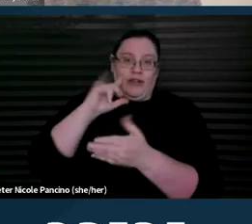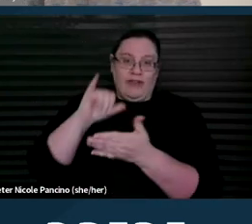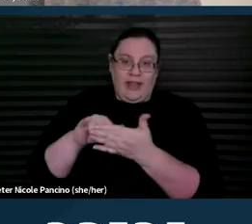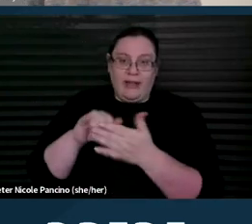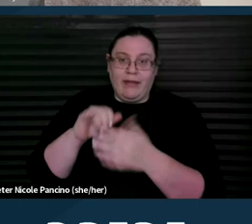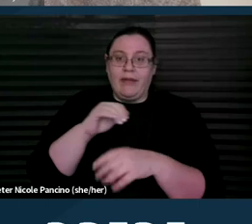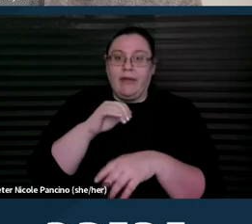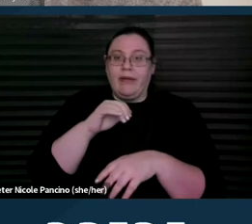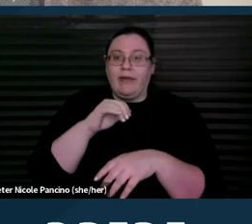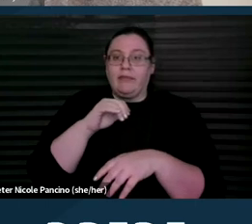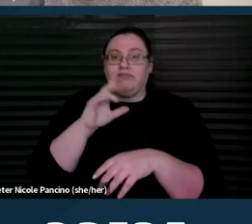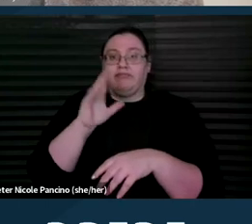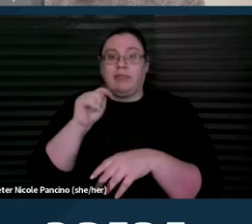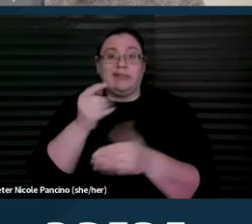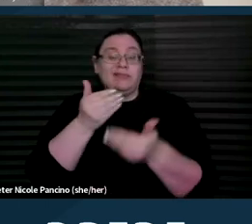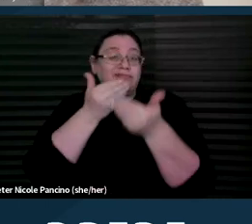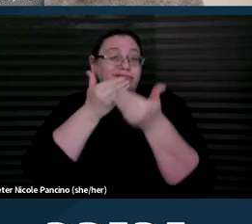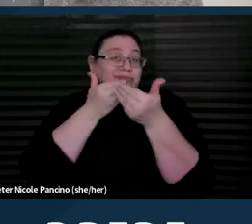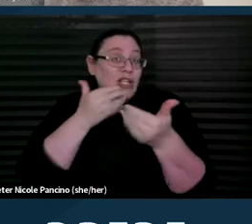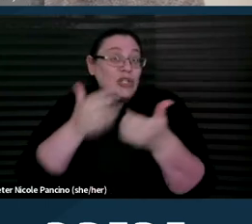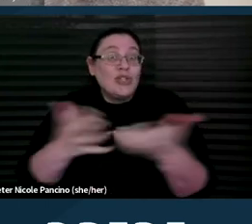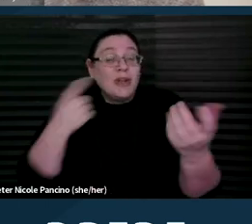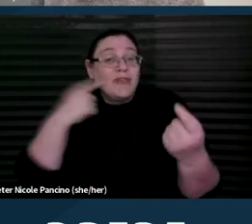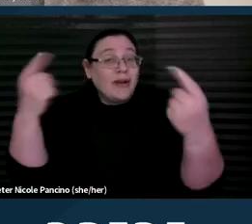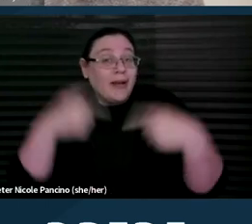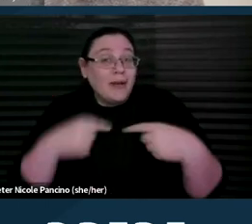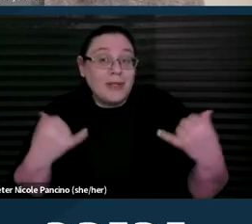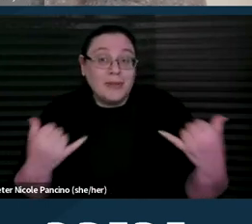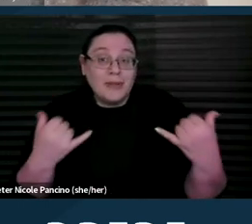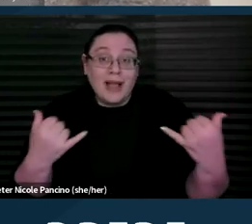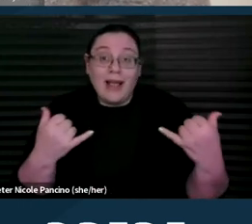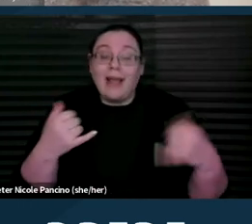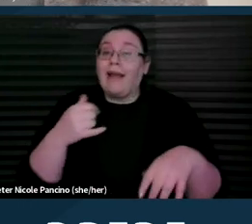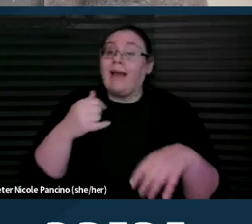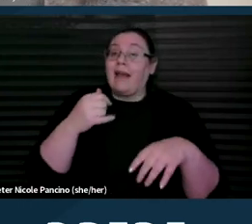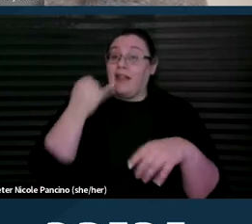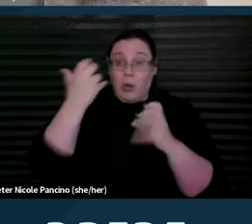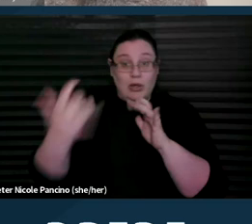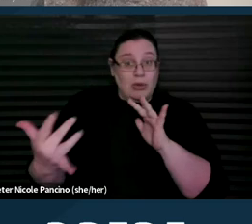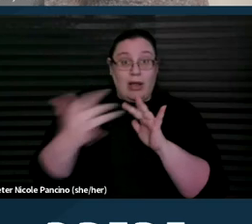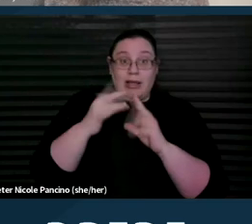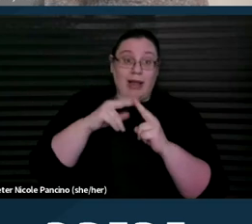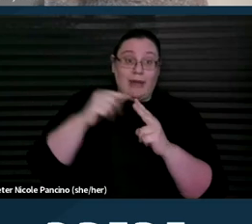but thank you so much for attending. If you'd like to contact either Amanda or I,